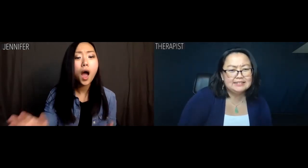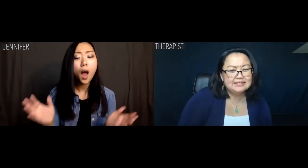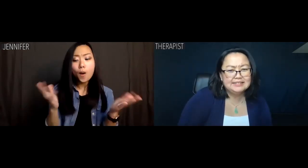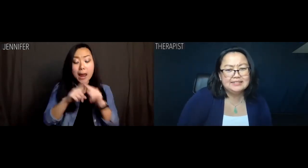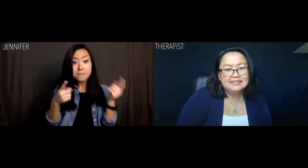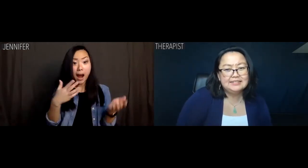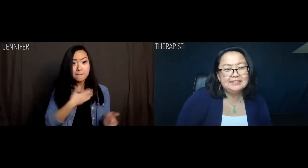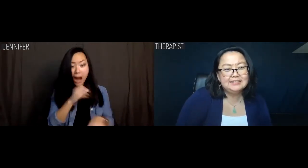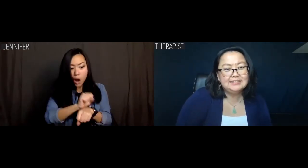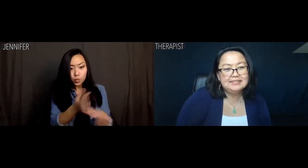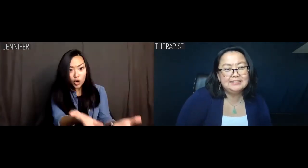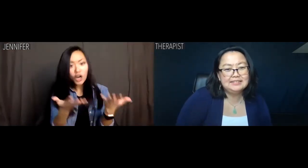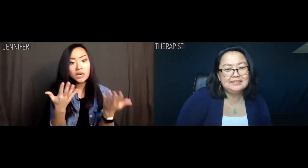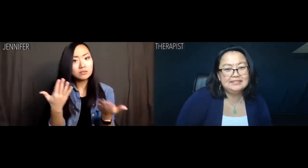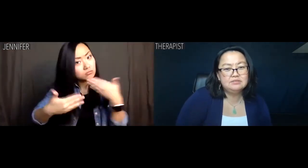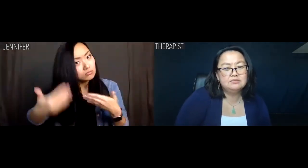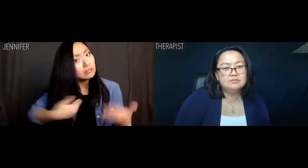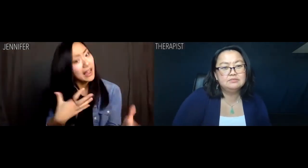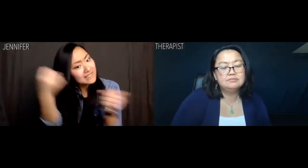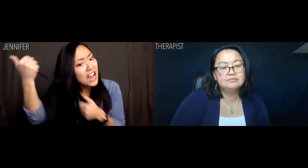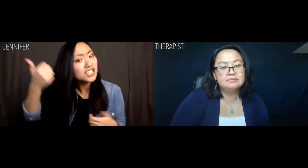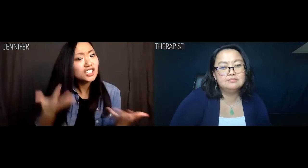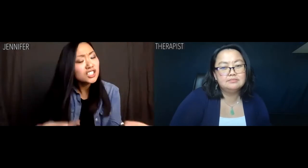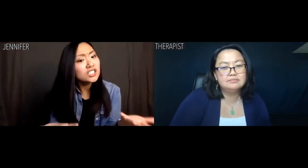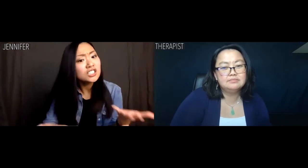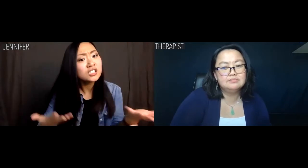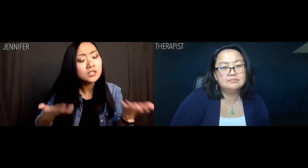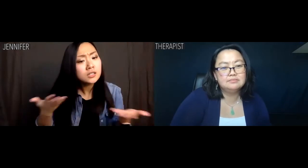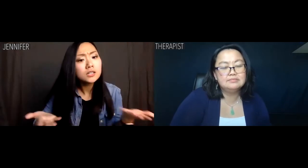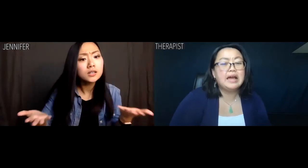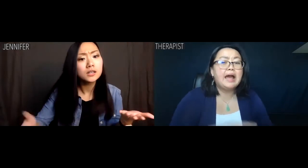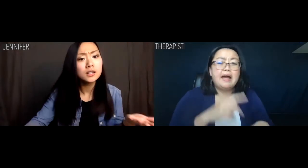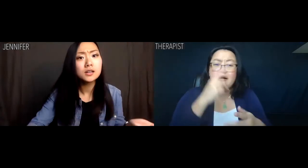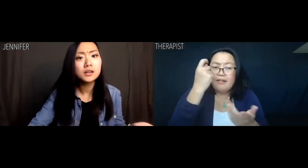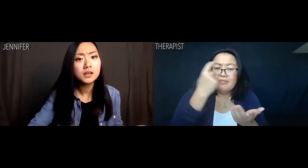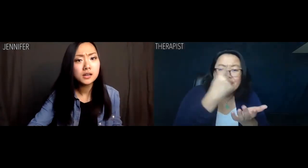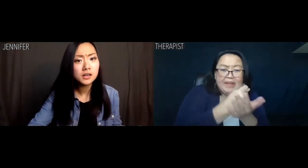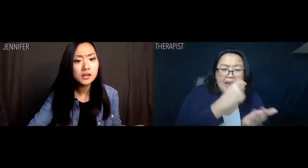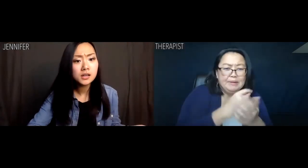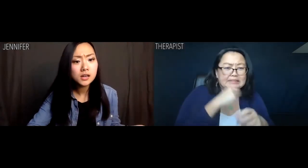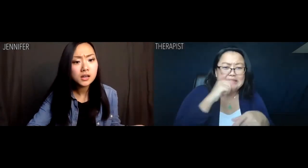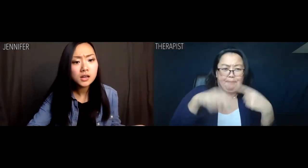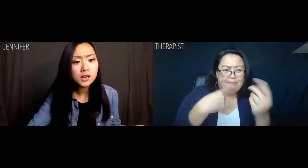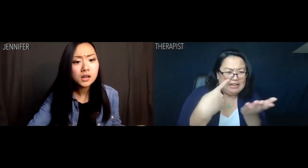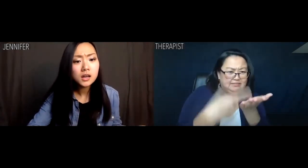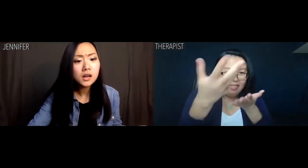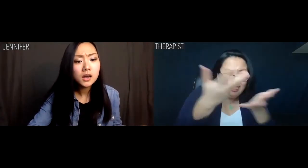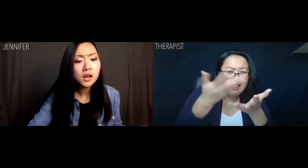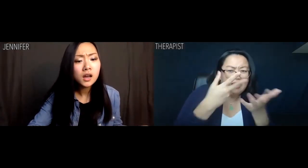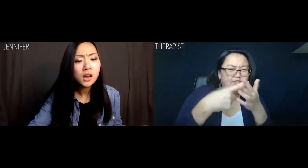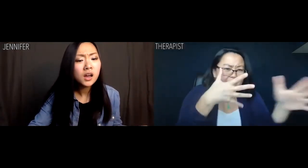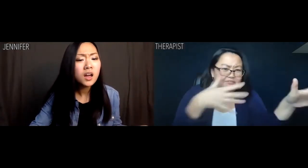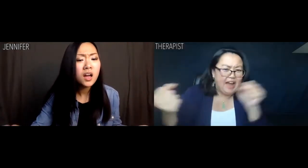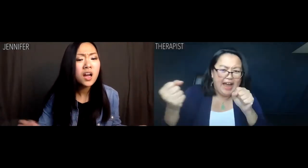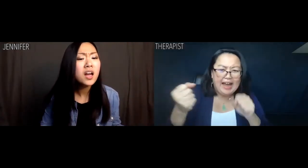Jennifer: OK, but given the prep work that I've done, am I going faster than normal? Therapist: Therapy's not about speed.